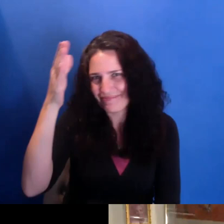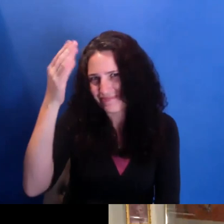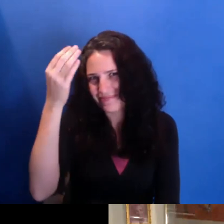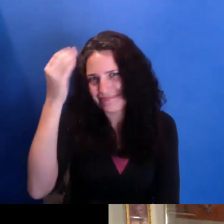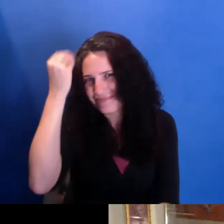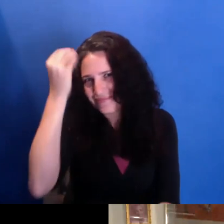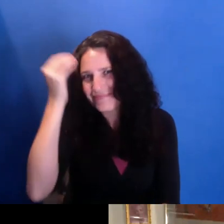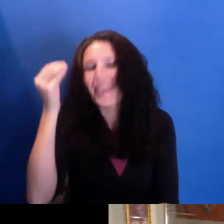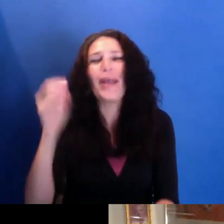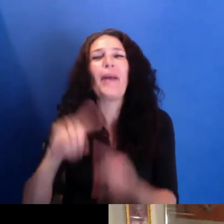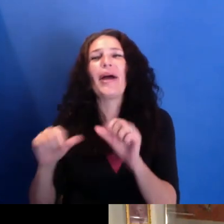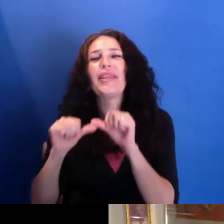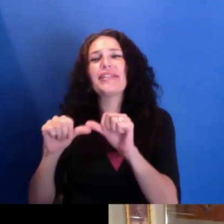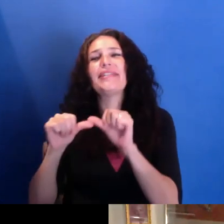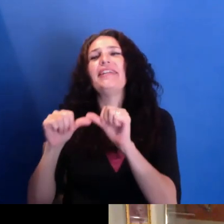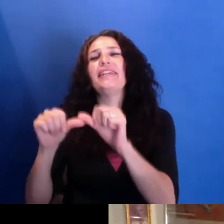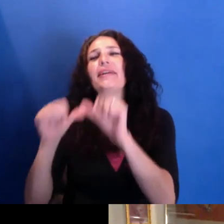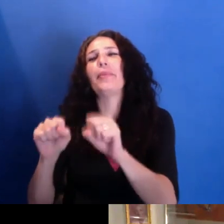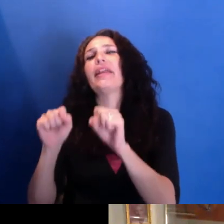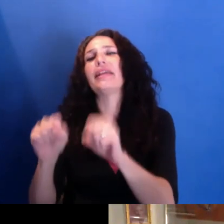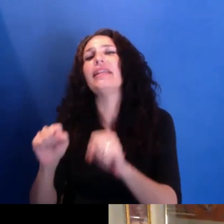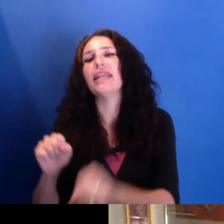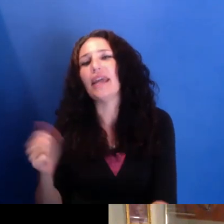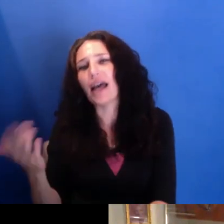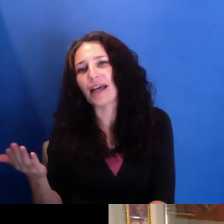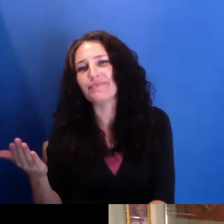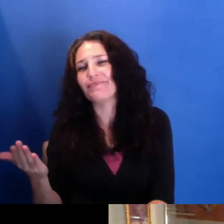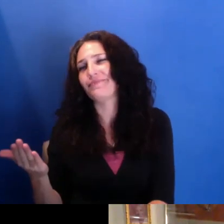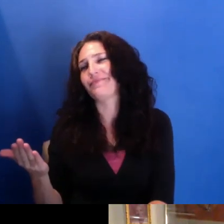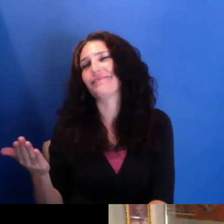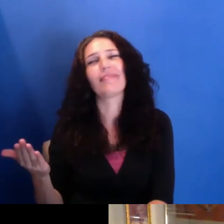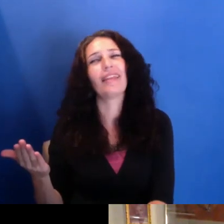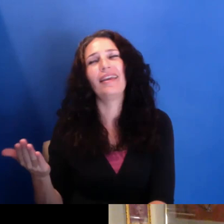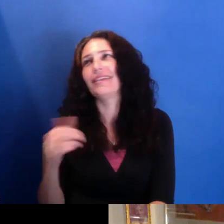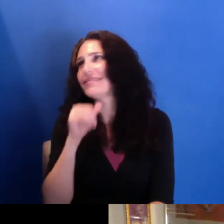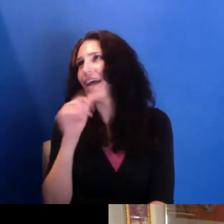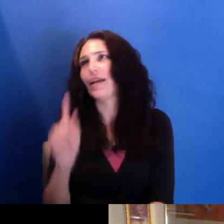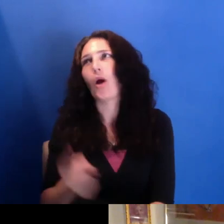it's not a foregone conclusion that this work is going to pay for-- pay for everyone's livelihood.